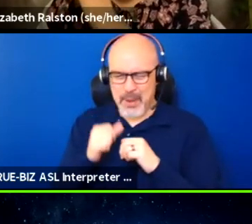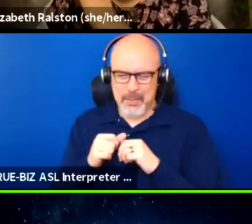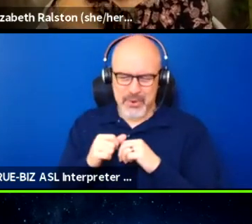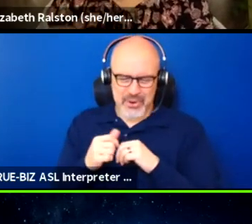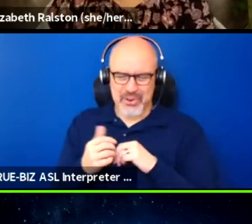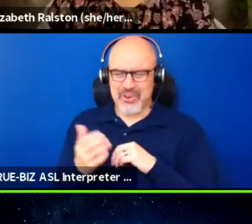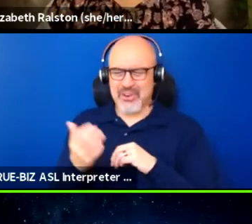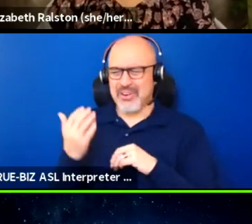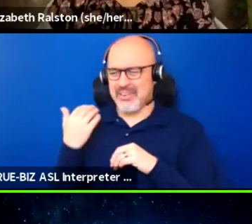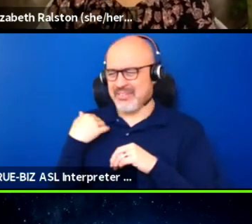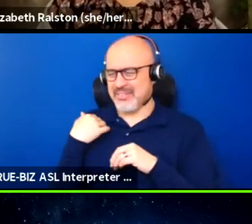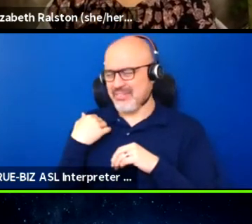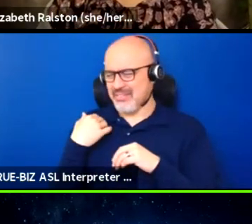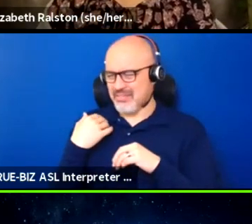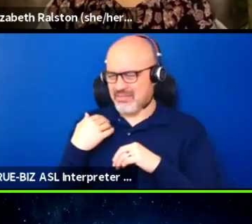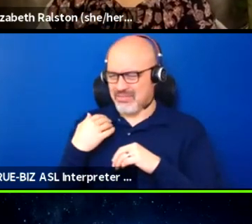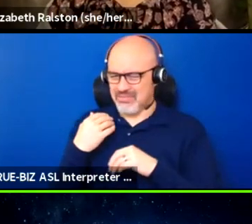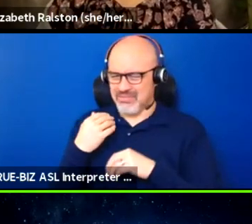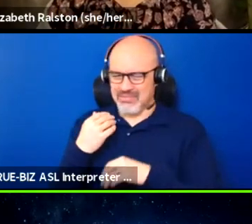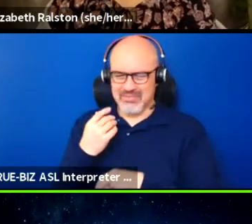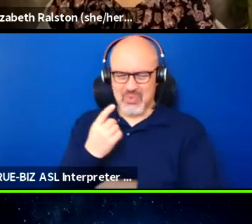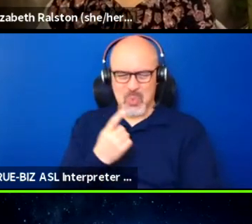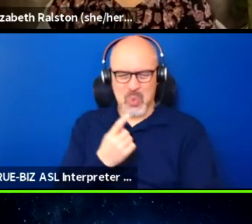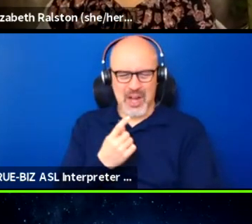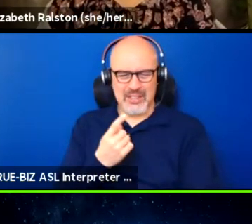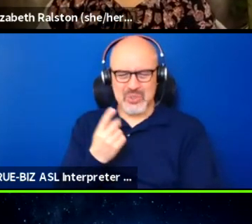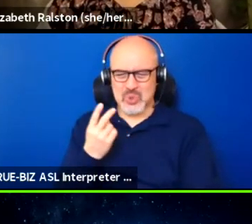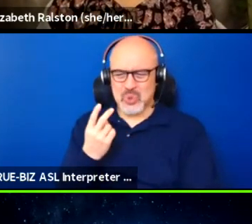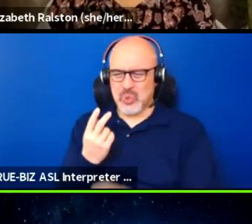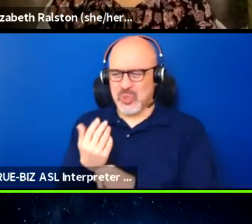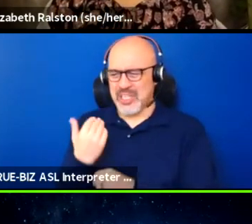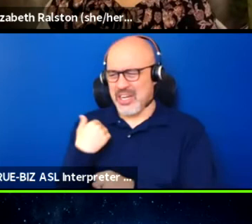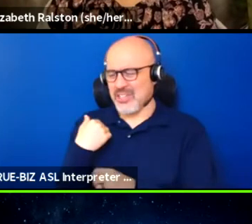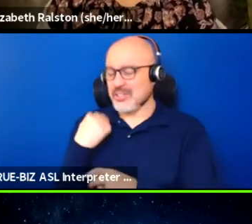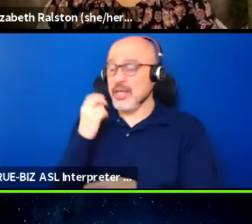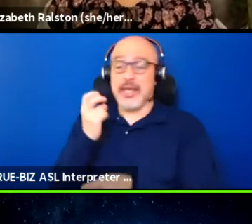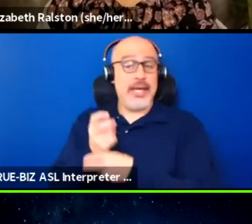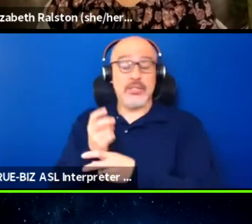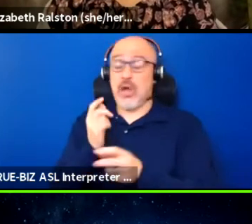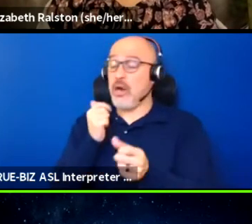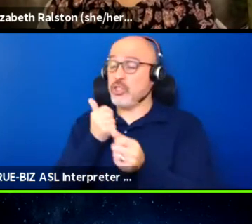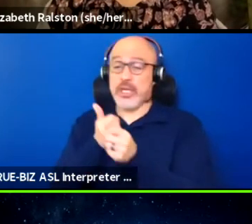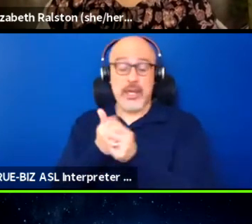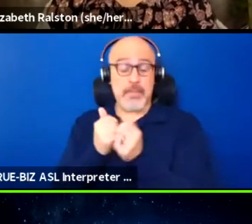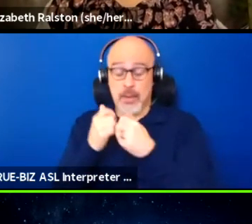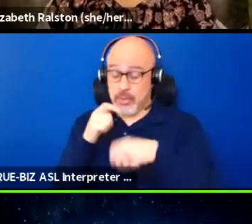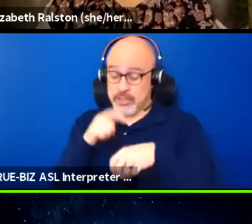might've been a year or two ago now. It's kind of hard to keep up with the time now, right?